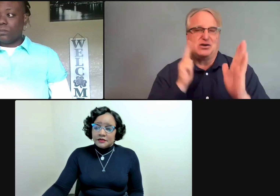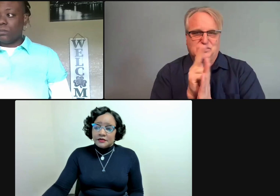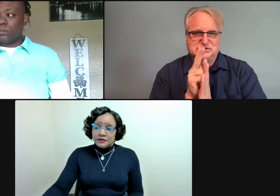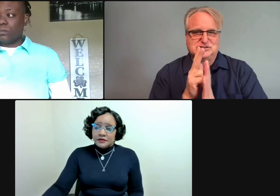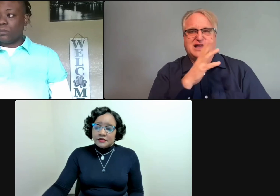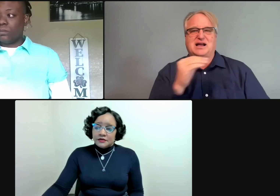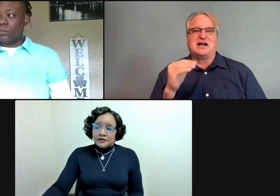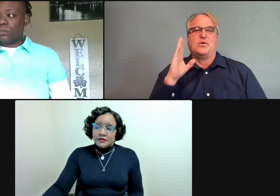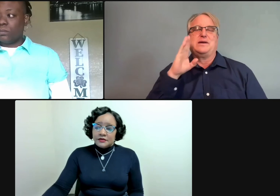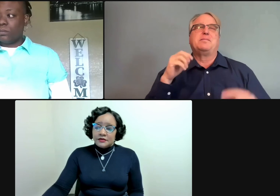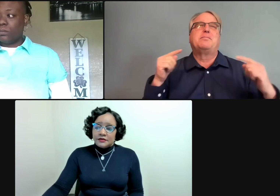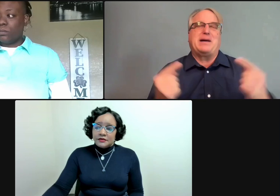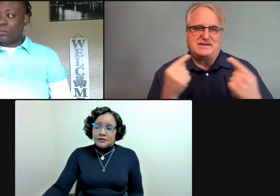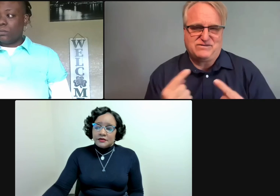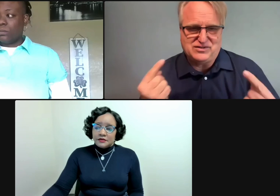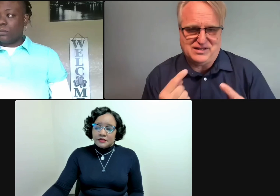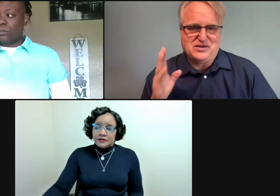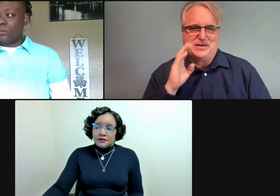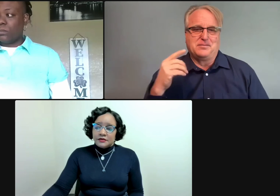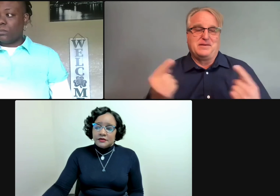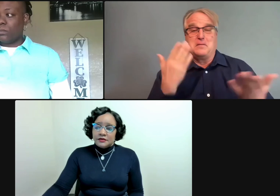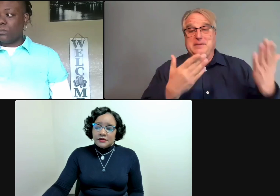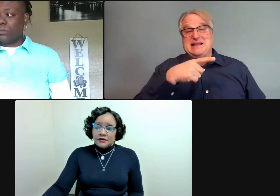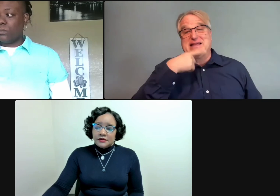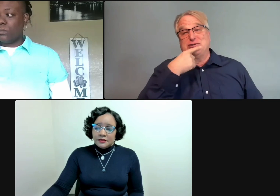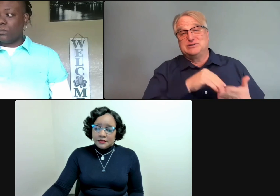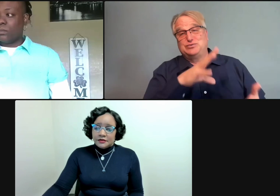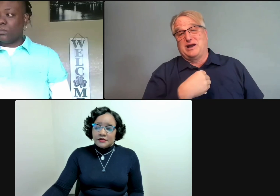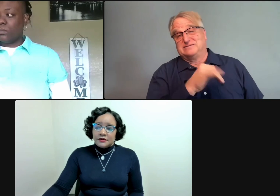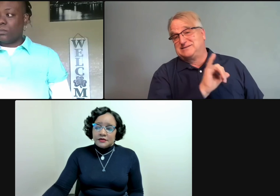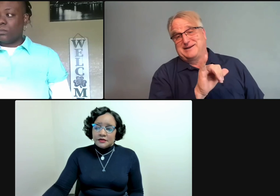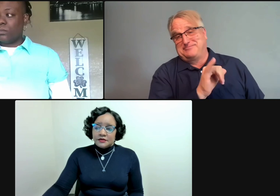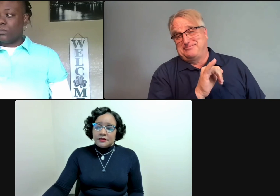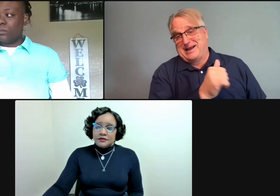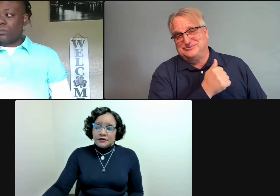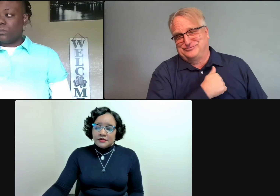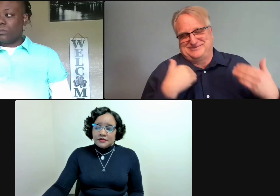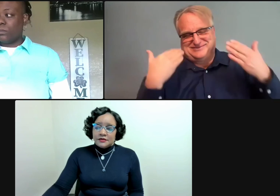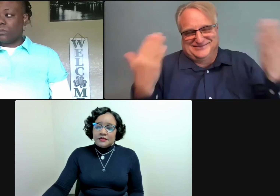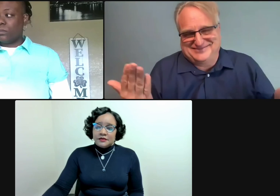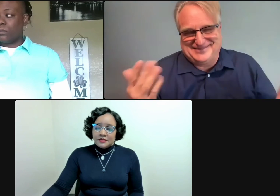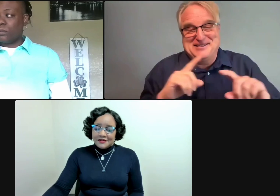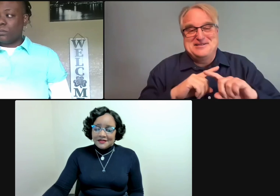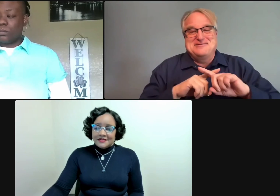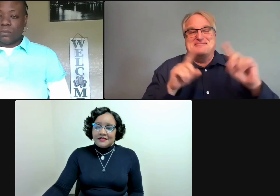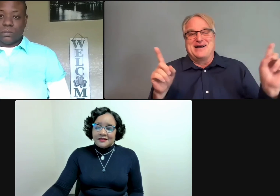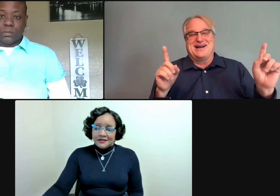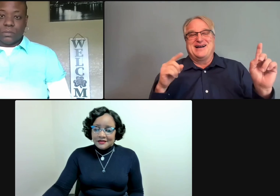I'd expected to suffer through the three-hour class or whatever it is. Maybe the interpreter had the same attitude. I don't know.